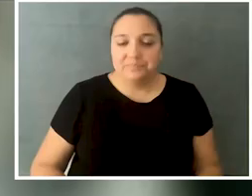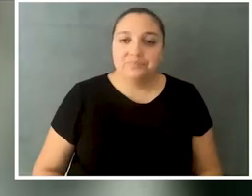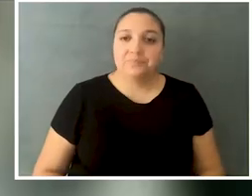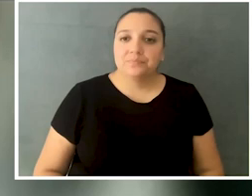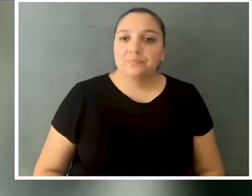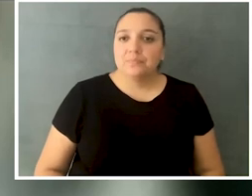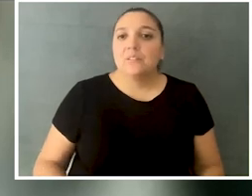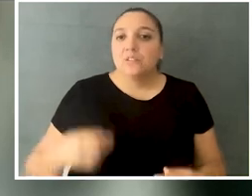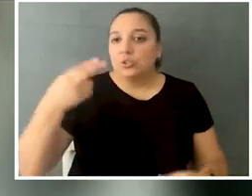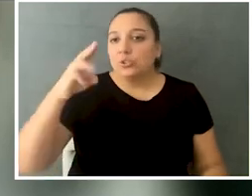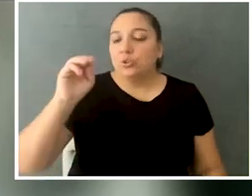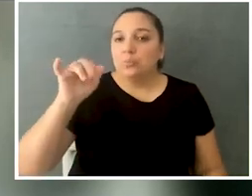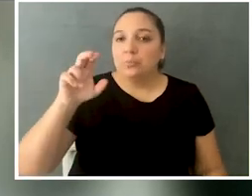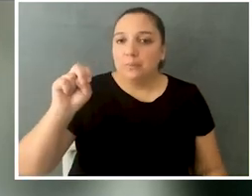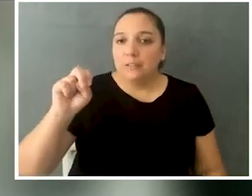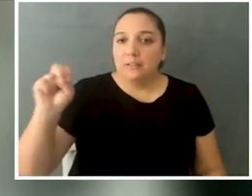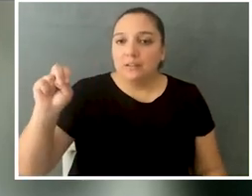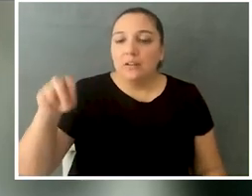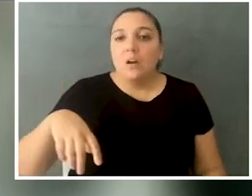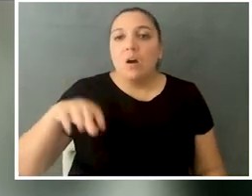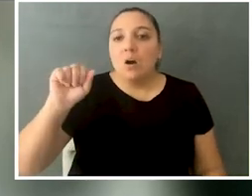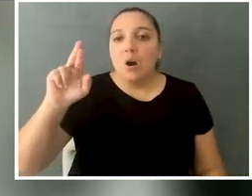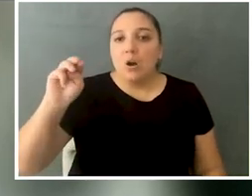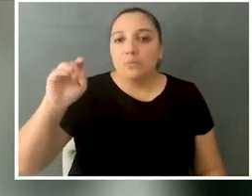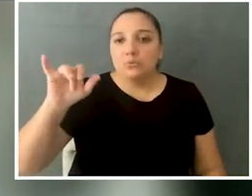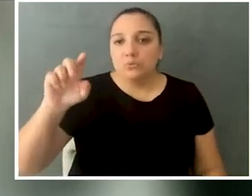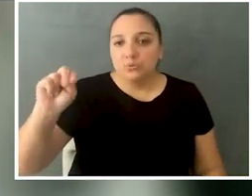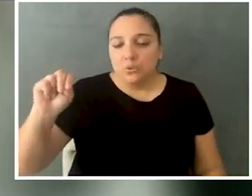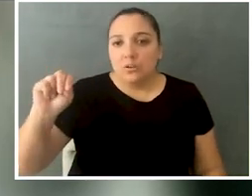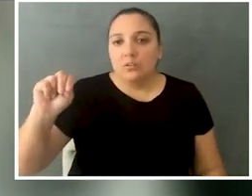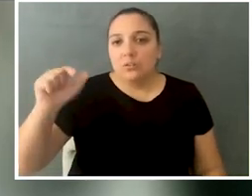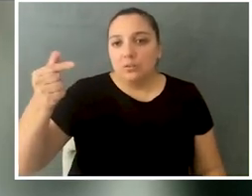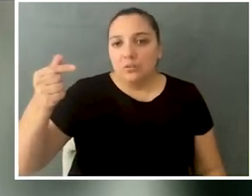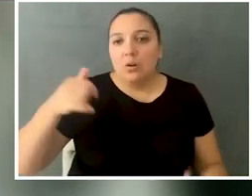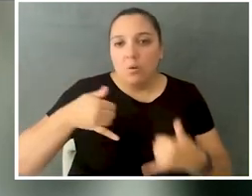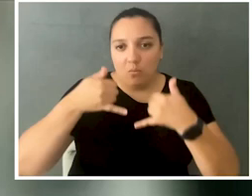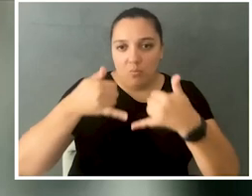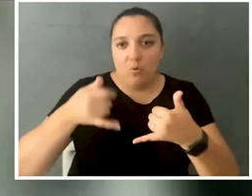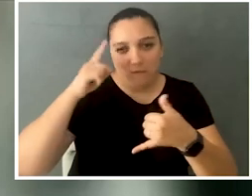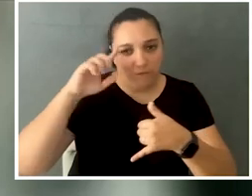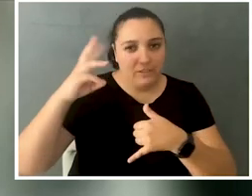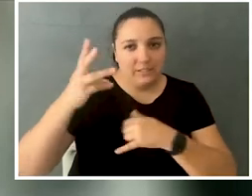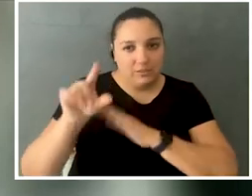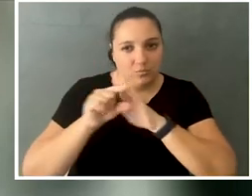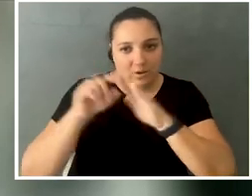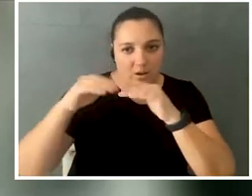Yeah, so the Heumann-Armstrong Award is a scholarship for students in the sixth grade and up, including all forms of higher education,